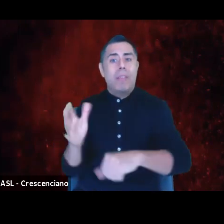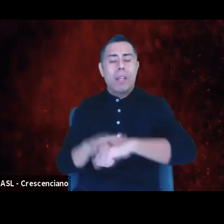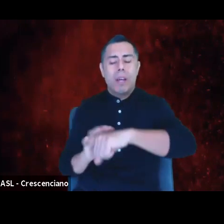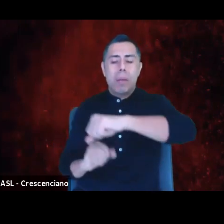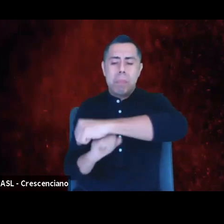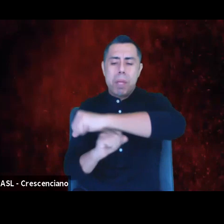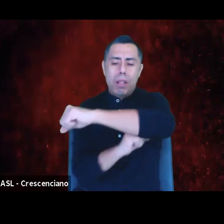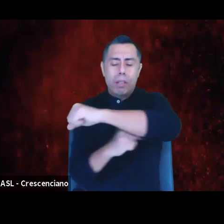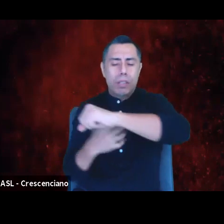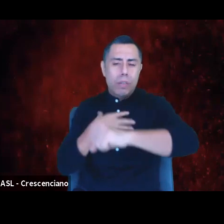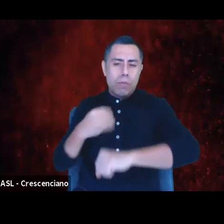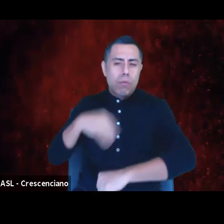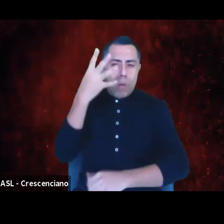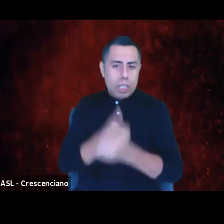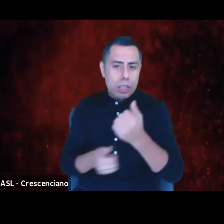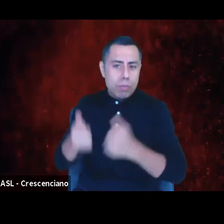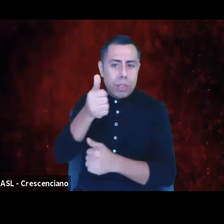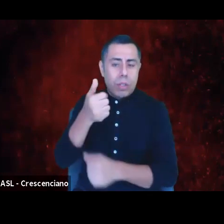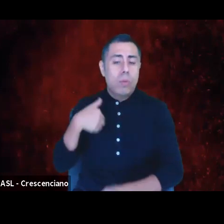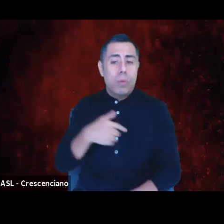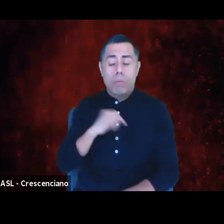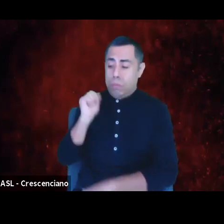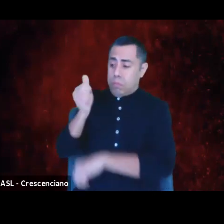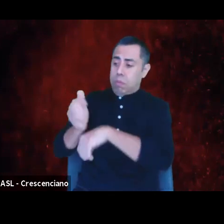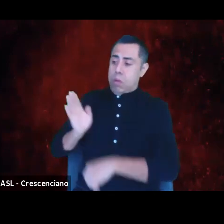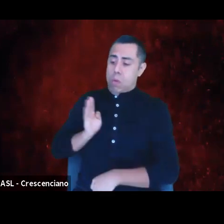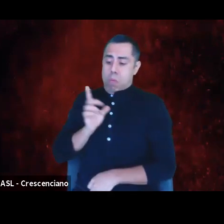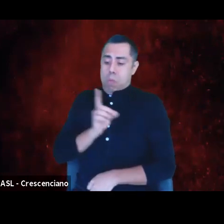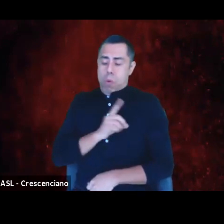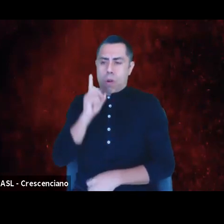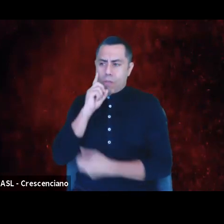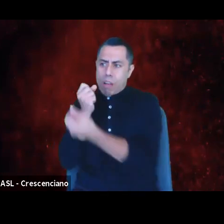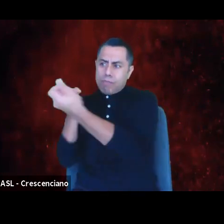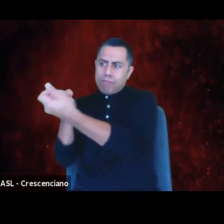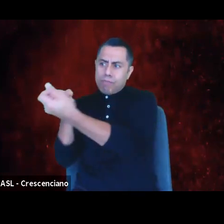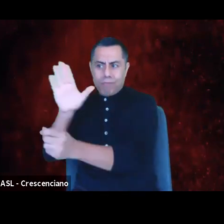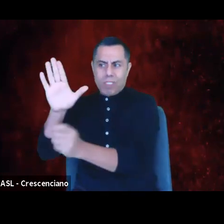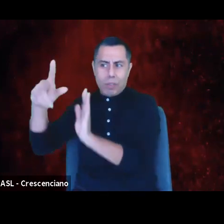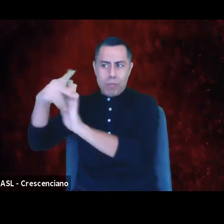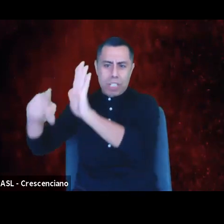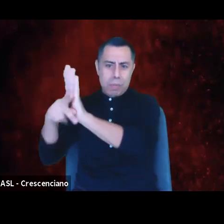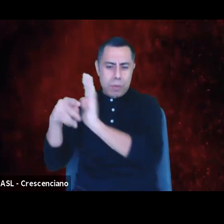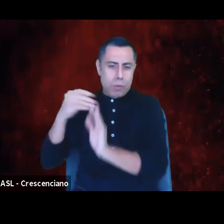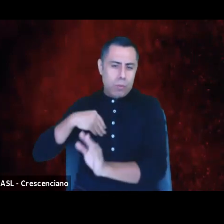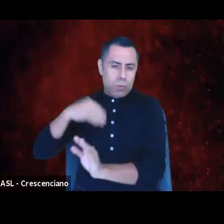We've built boards to perpetuate its principles. We've catered to an audience who refuses to embrace